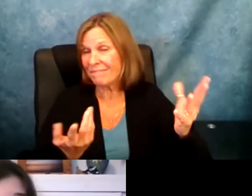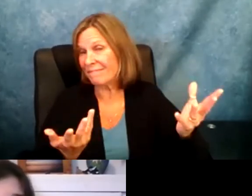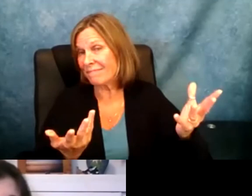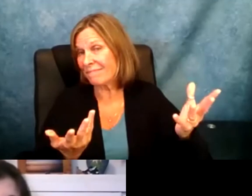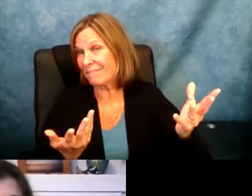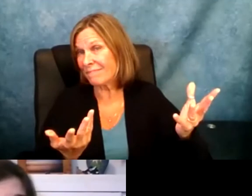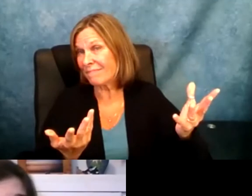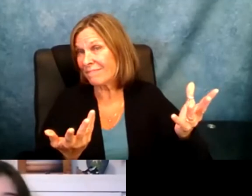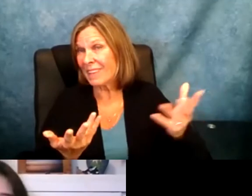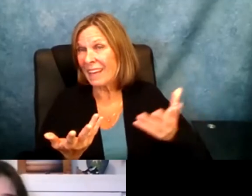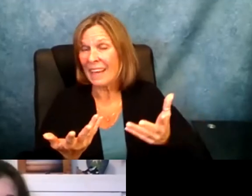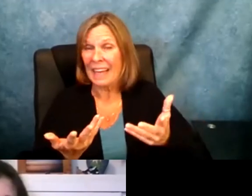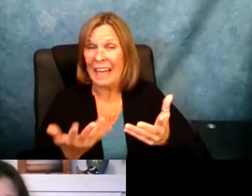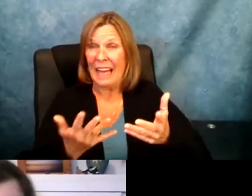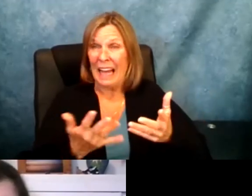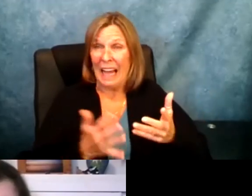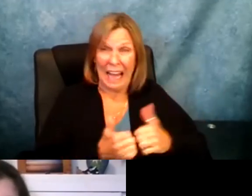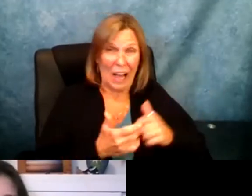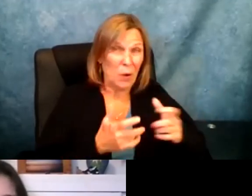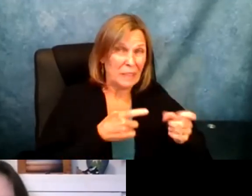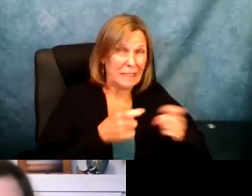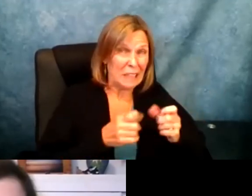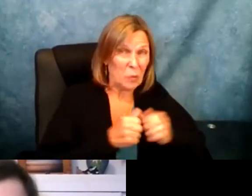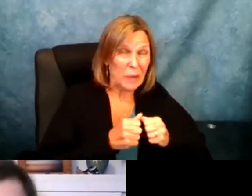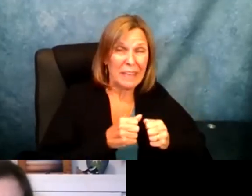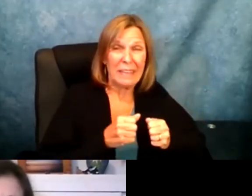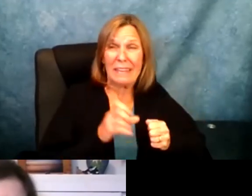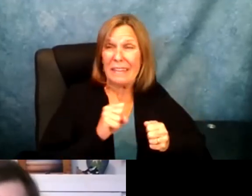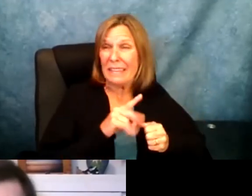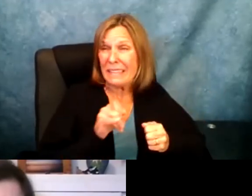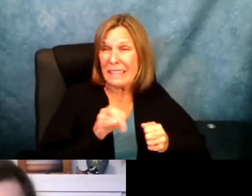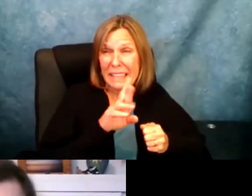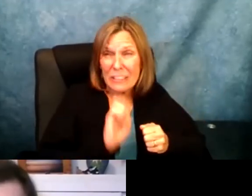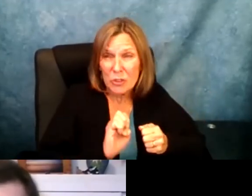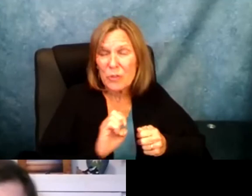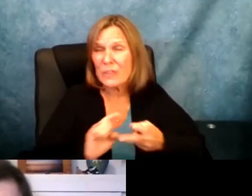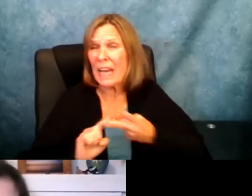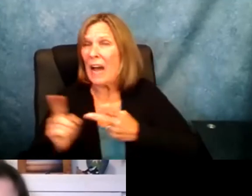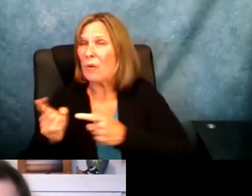just going about it on my own and not really sure how to